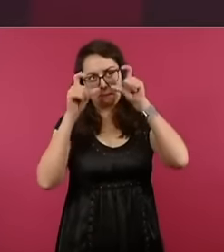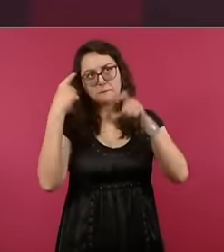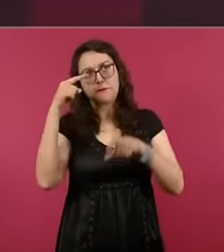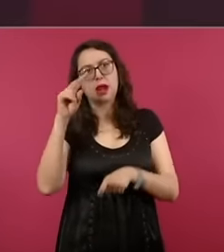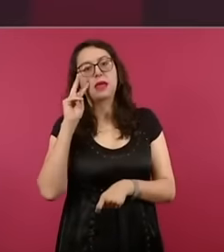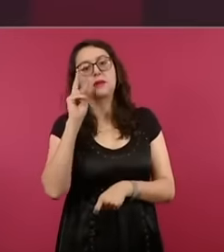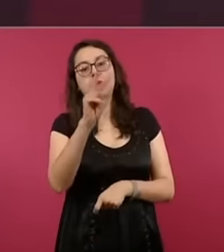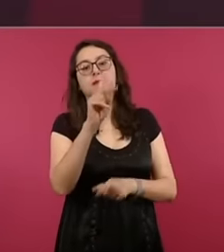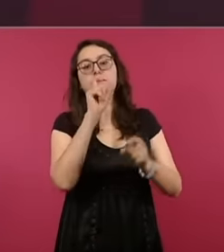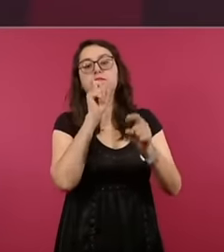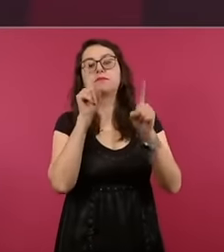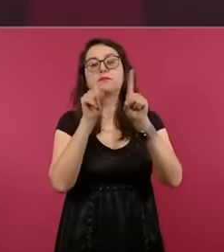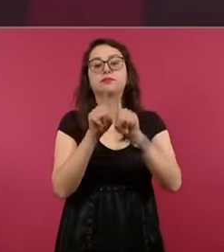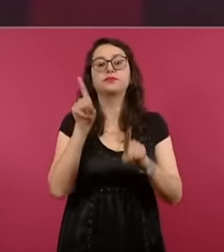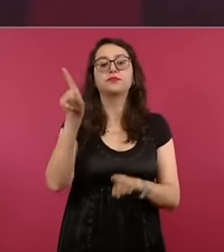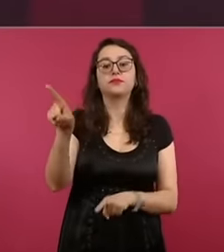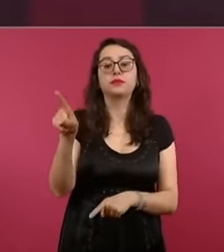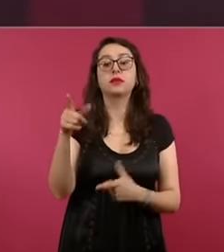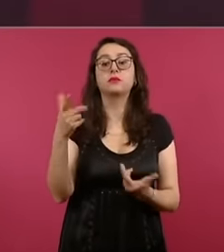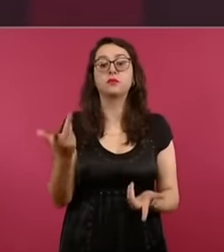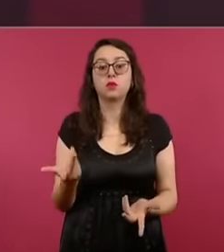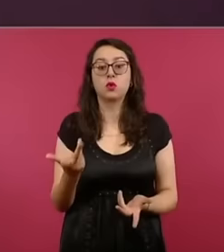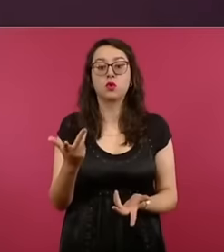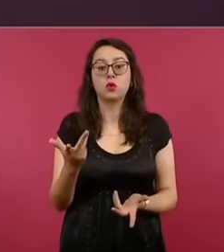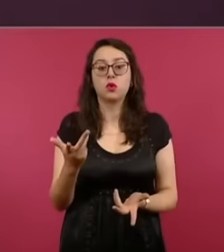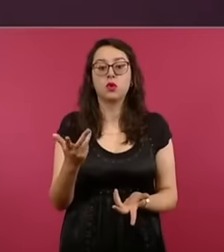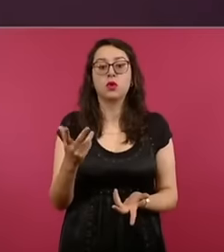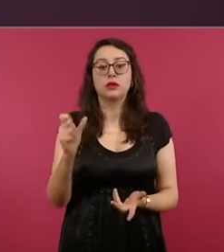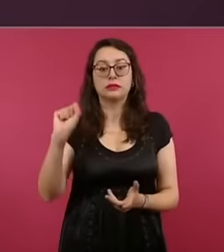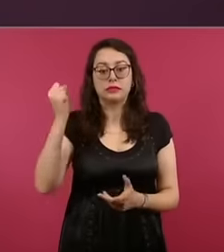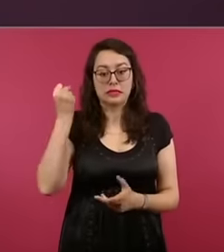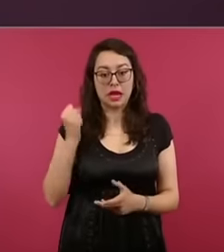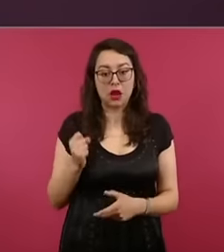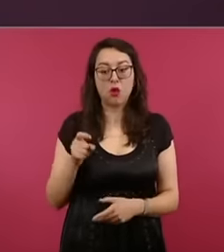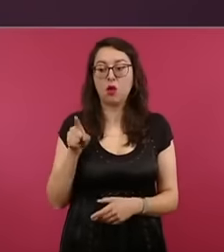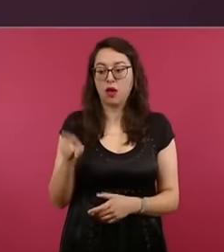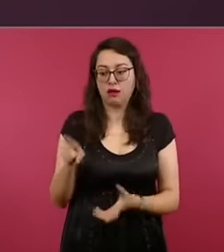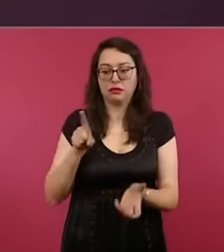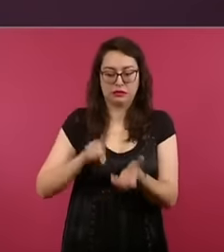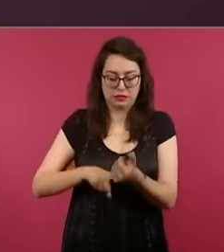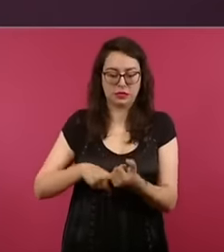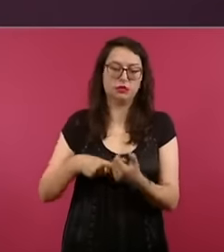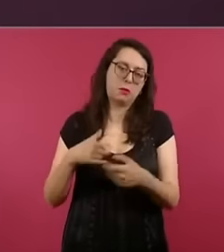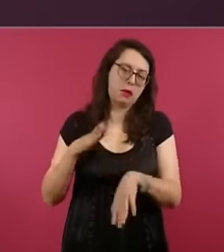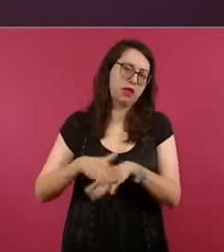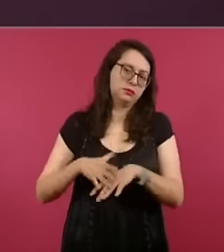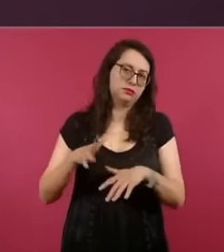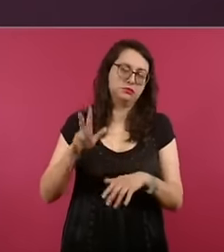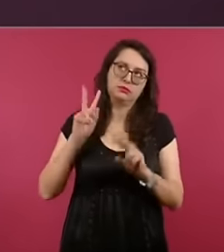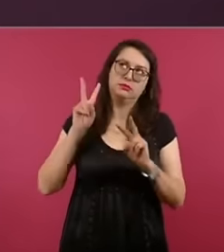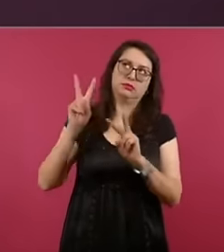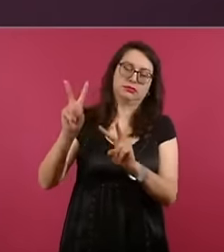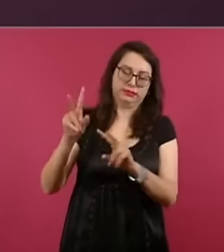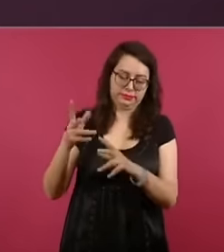scheduled in a sub-headquarters that we have there of a Public research center today there